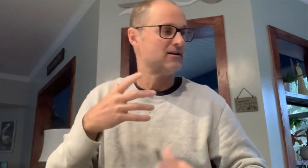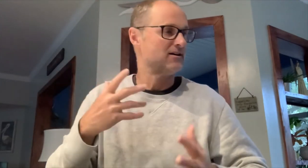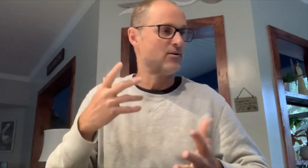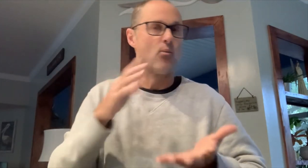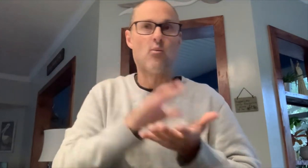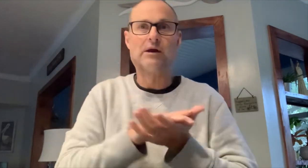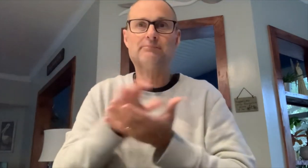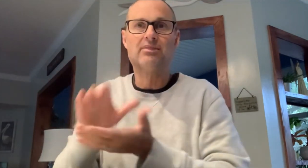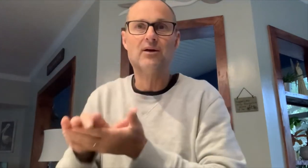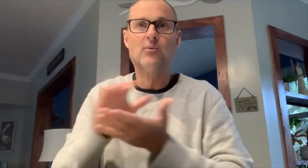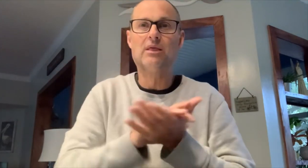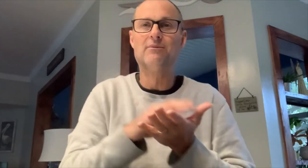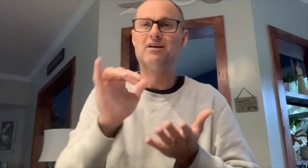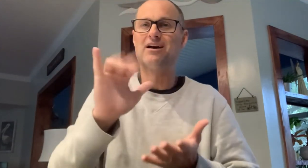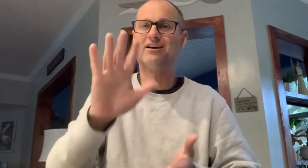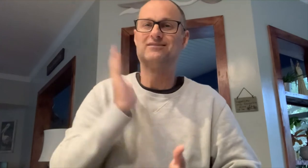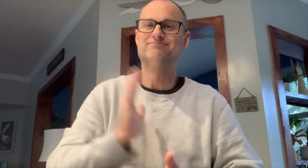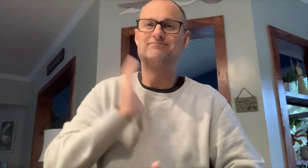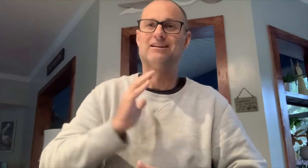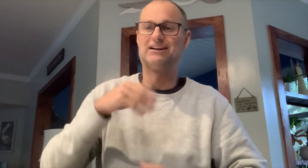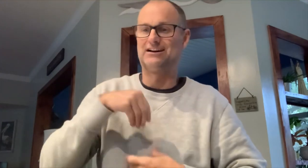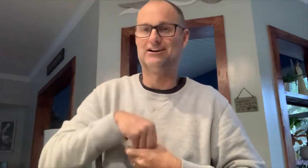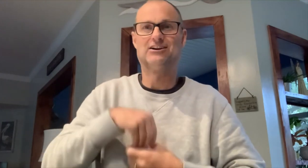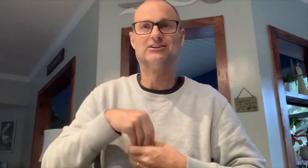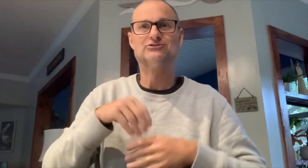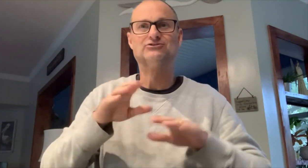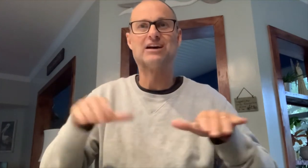rowing to an internal rhythmic song.